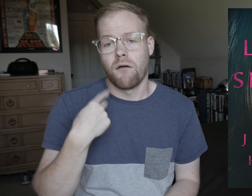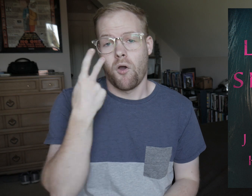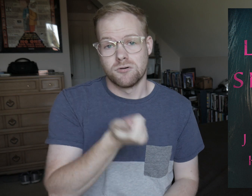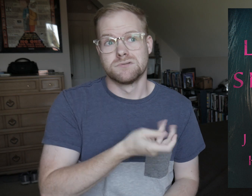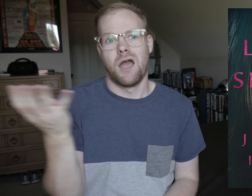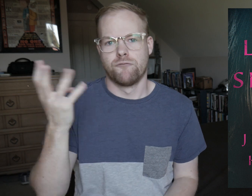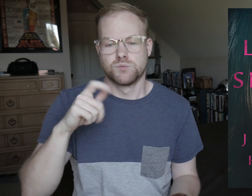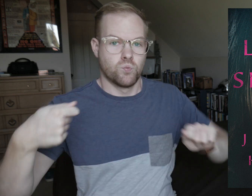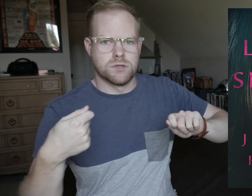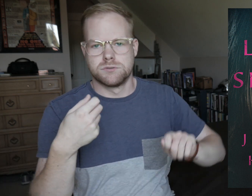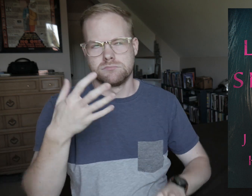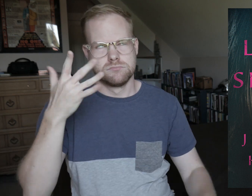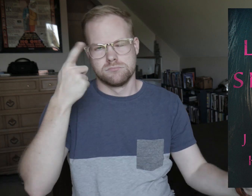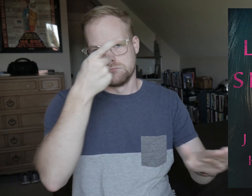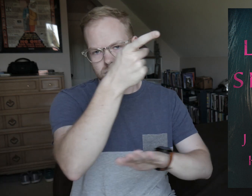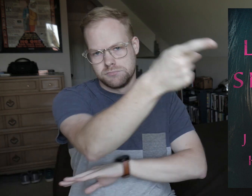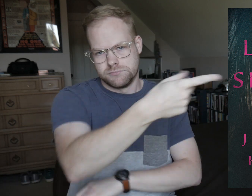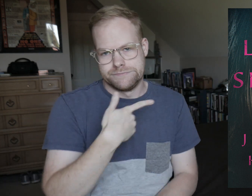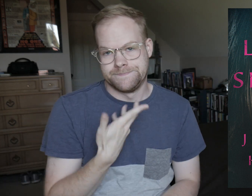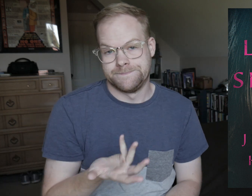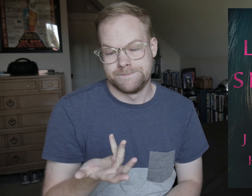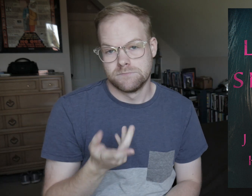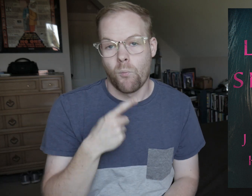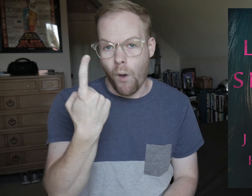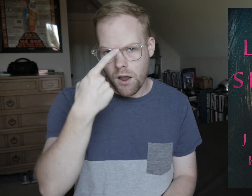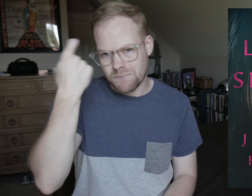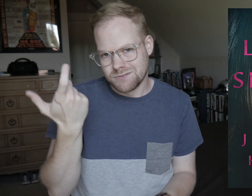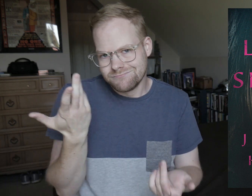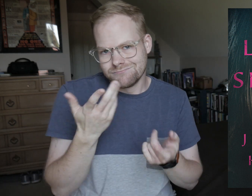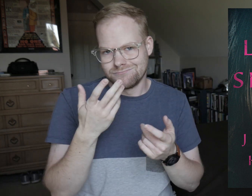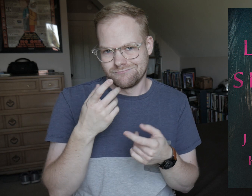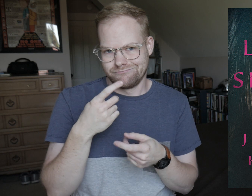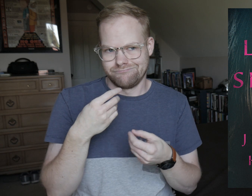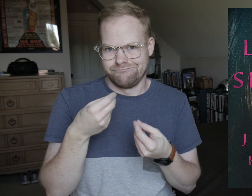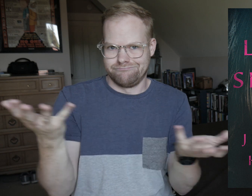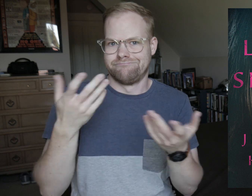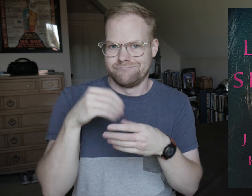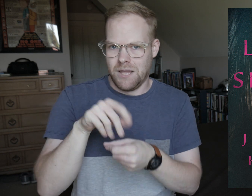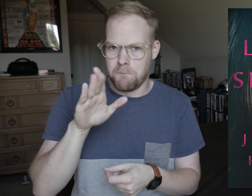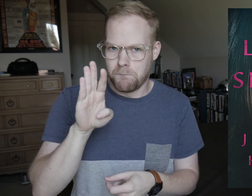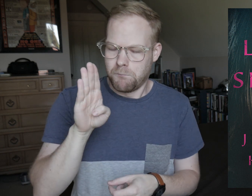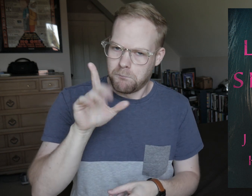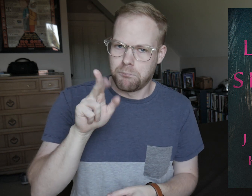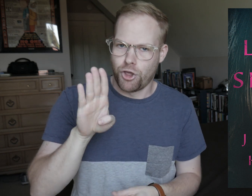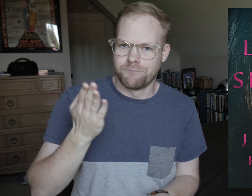I saw several of the twists coming from miles off, one of them because it was given away in the blurb.